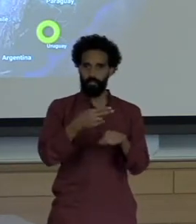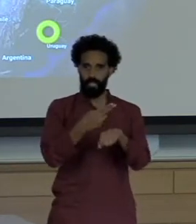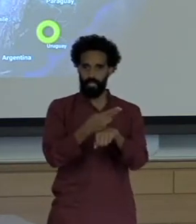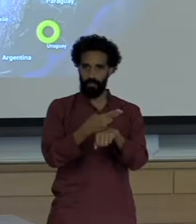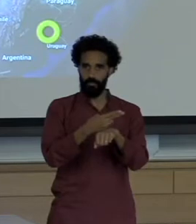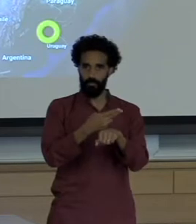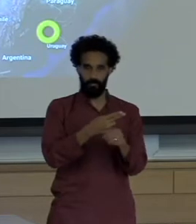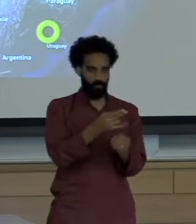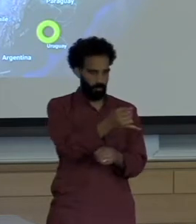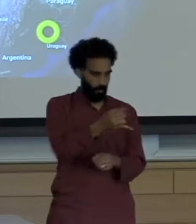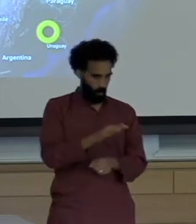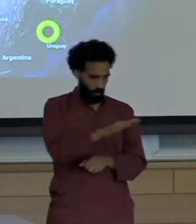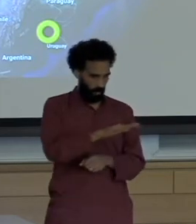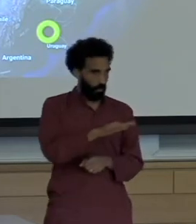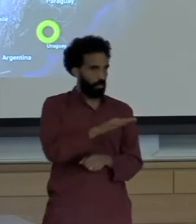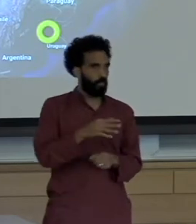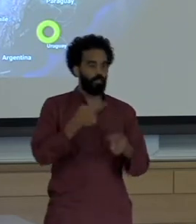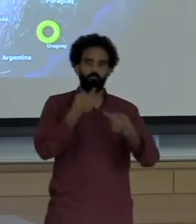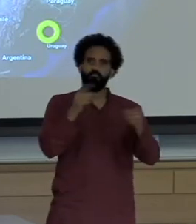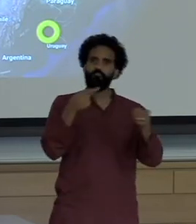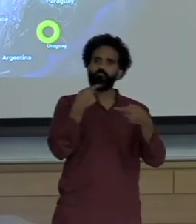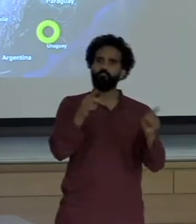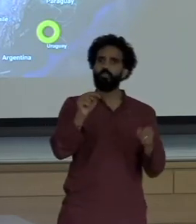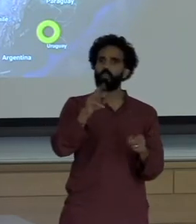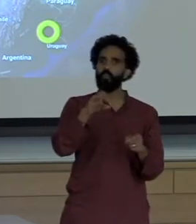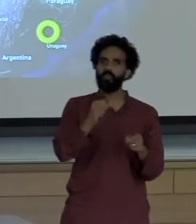That is a history, a convoluted history, but it does also